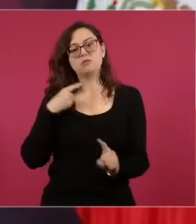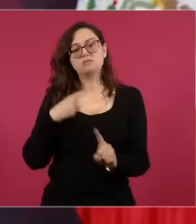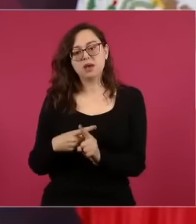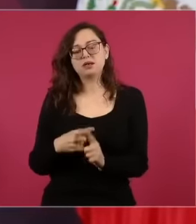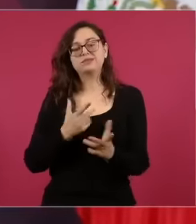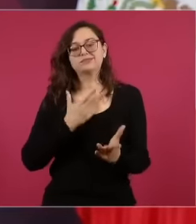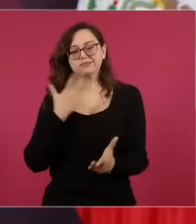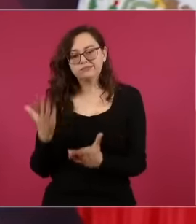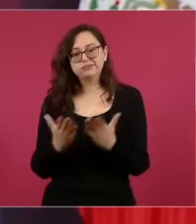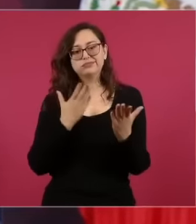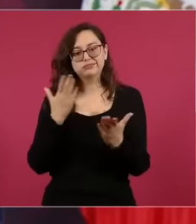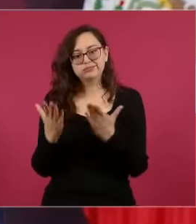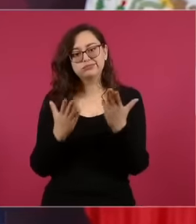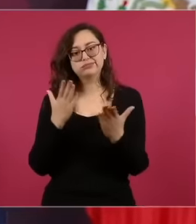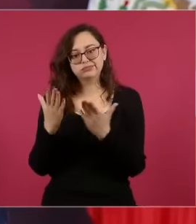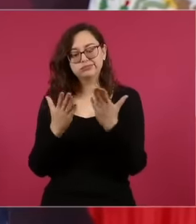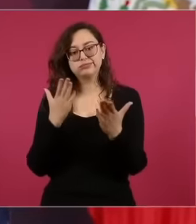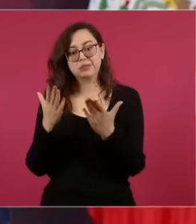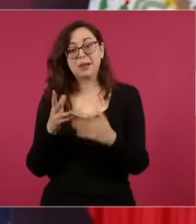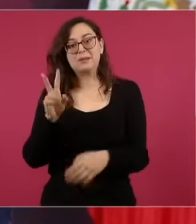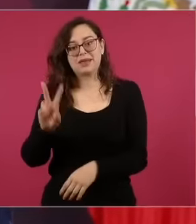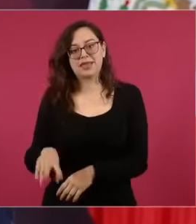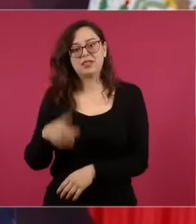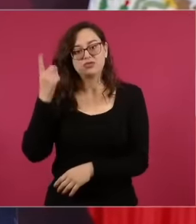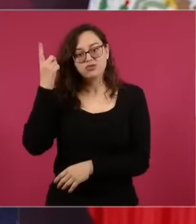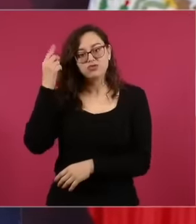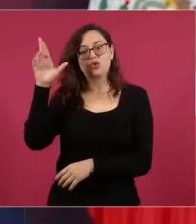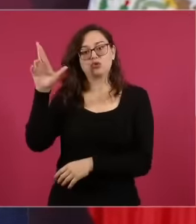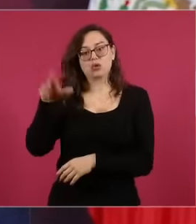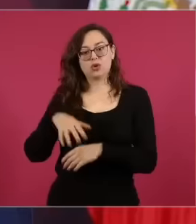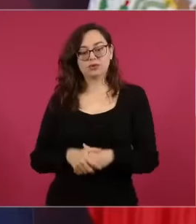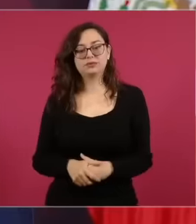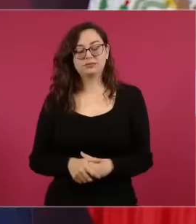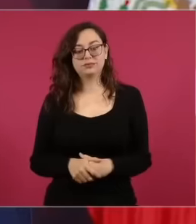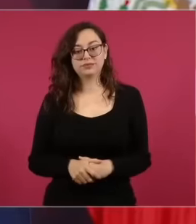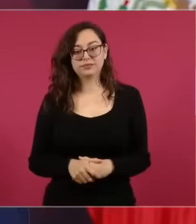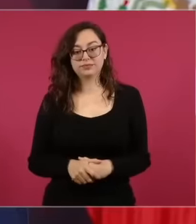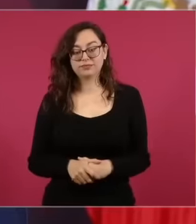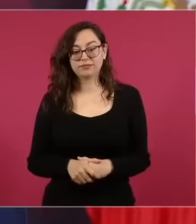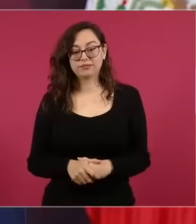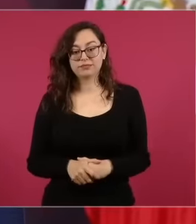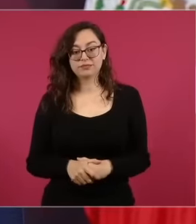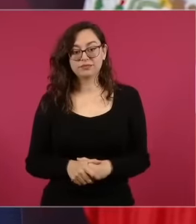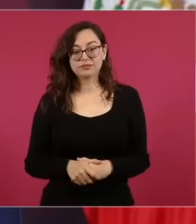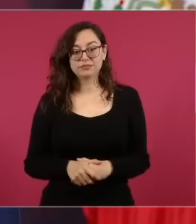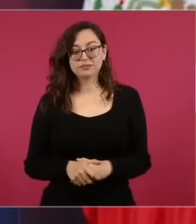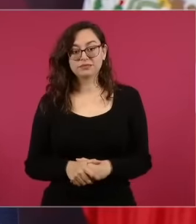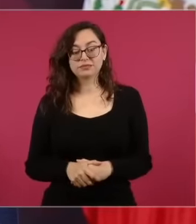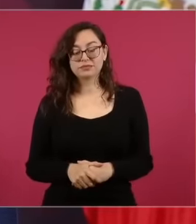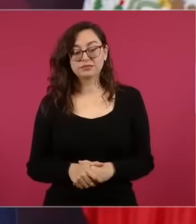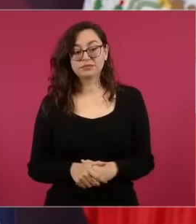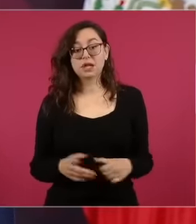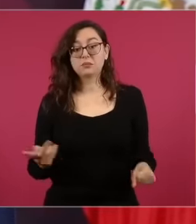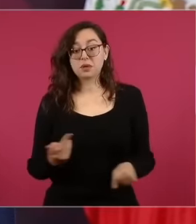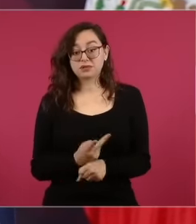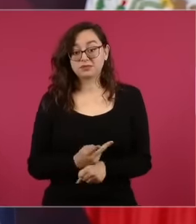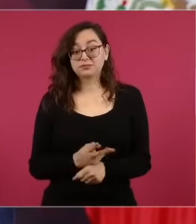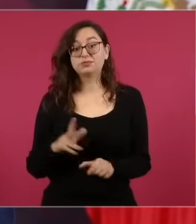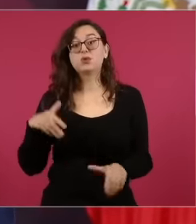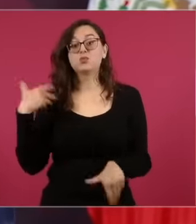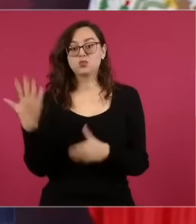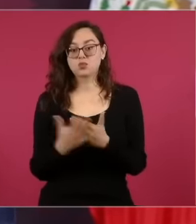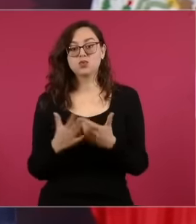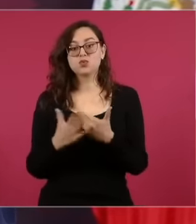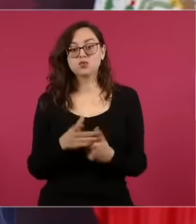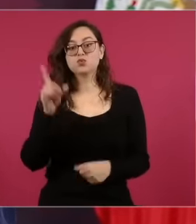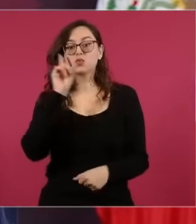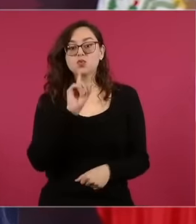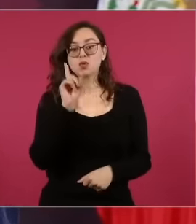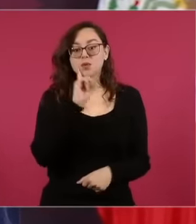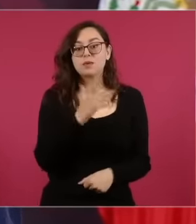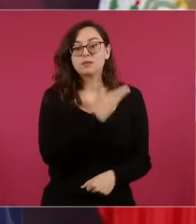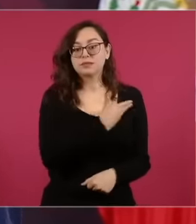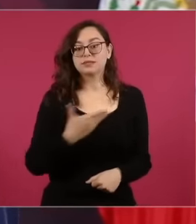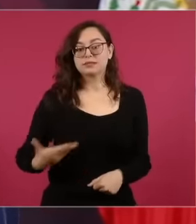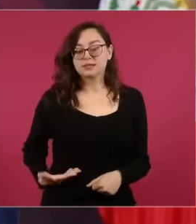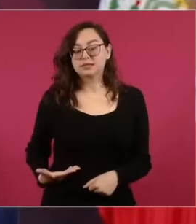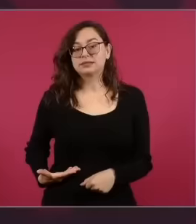doctorate degree Well it turns out that the next president of Mexico is